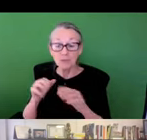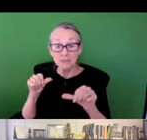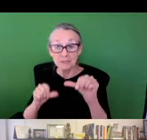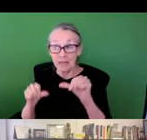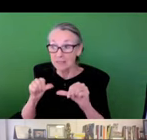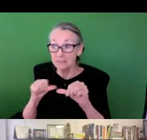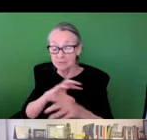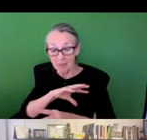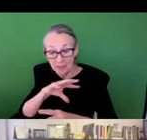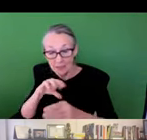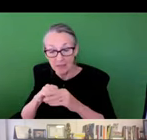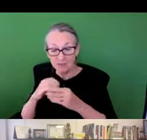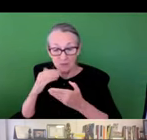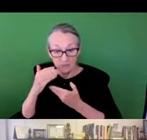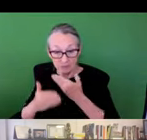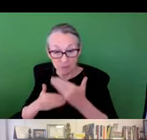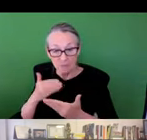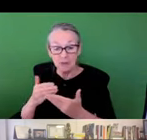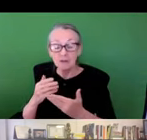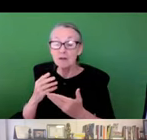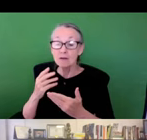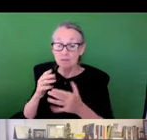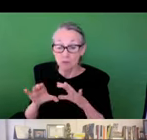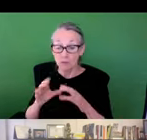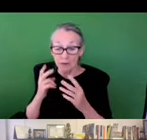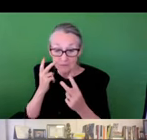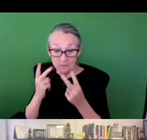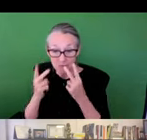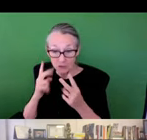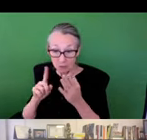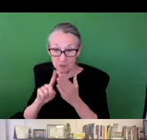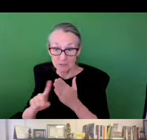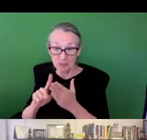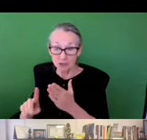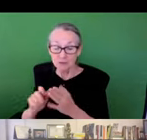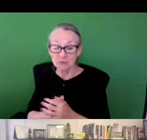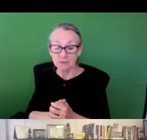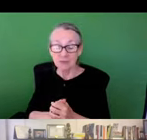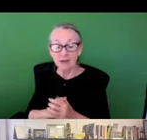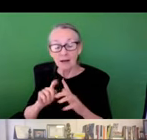to be done. So these community scientists engage in this process of doing visual inspection